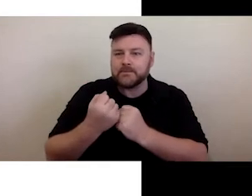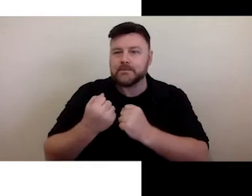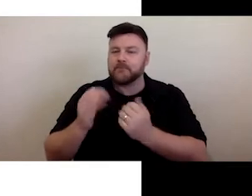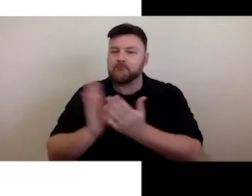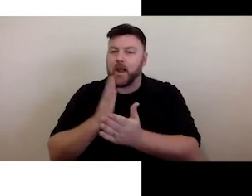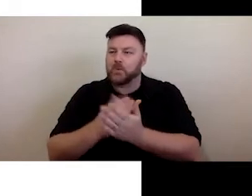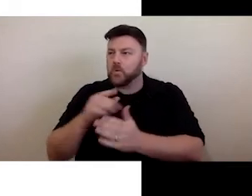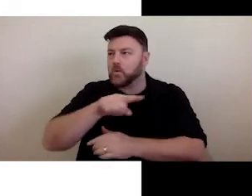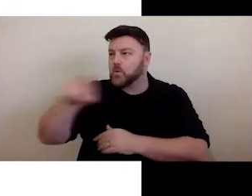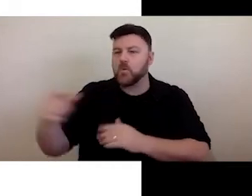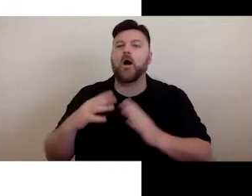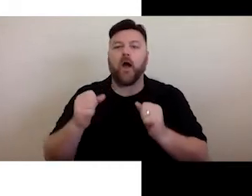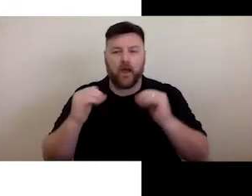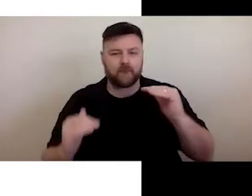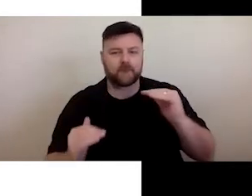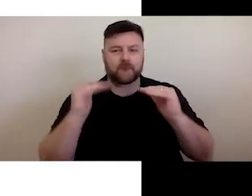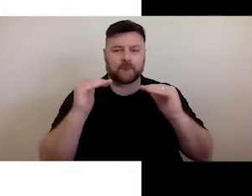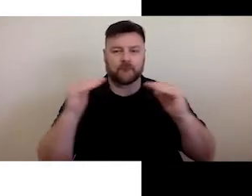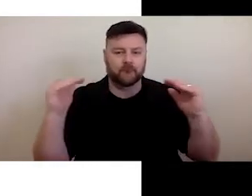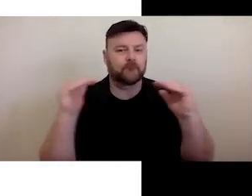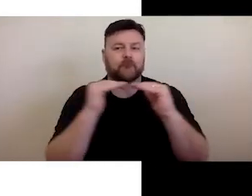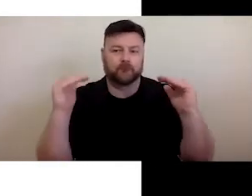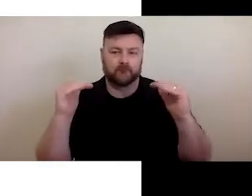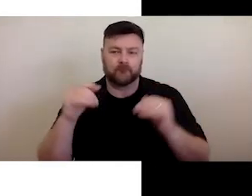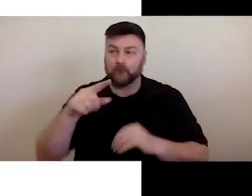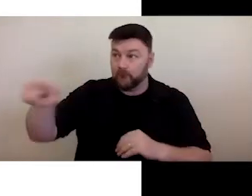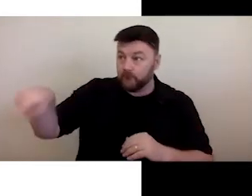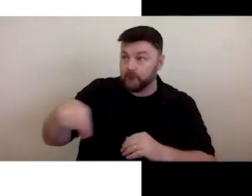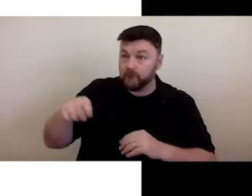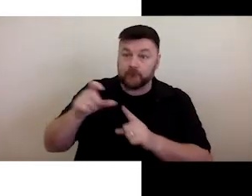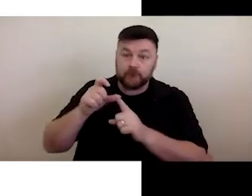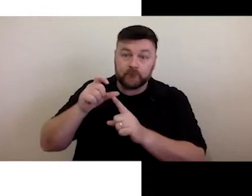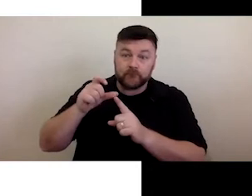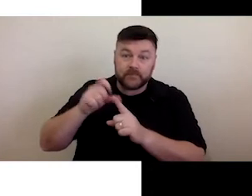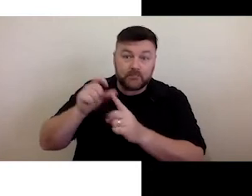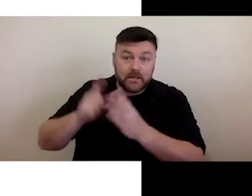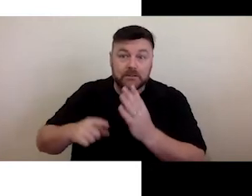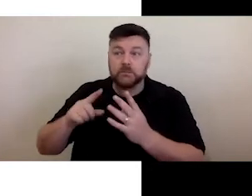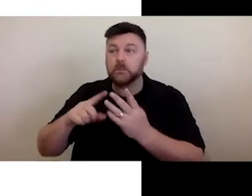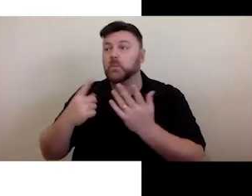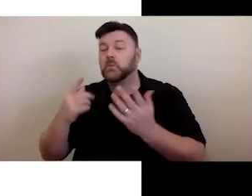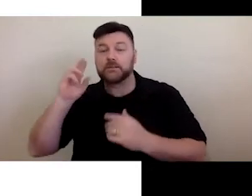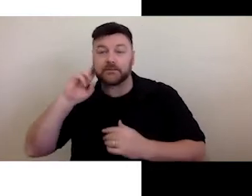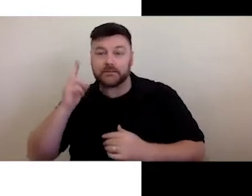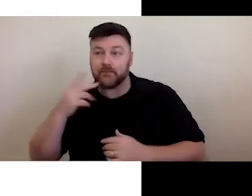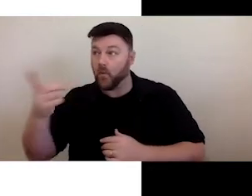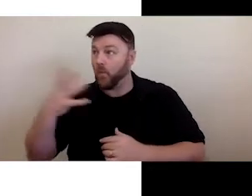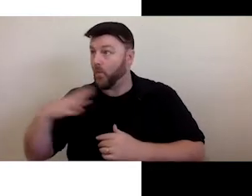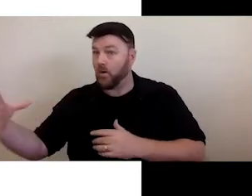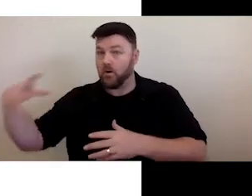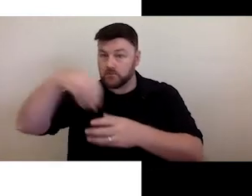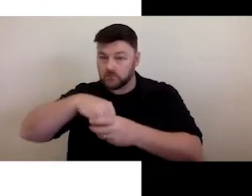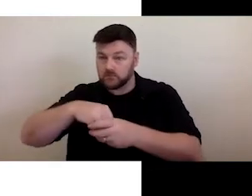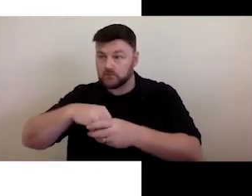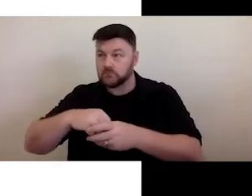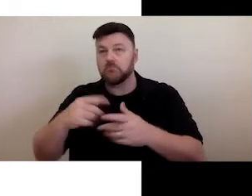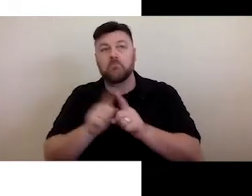involved in the arts at any level - as audiences, participants, artists,